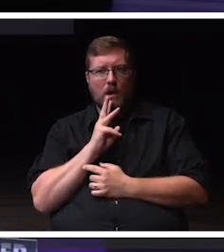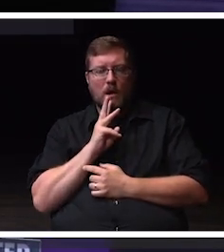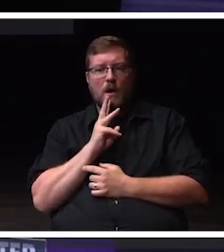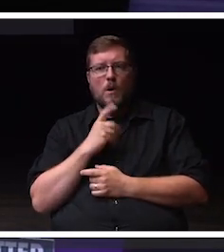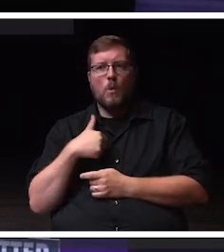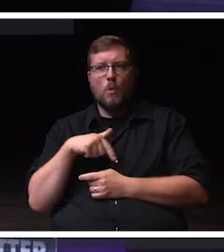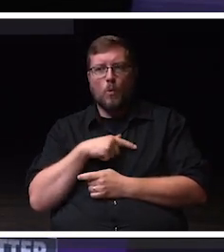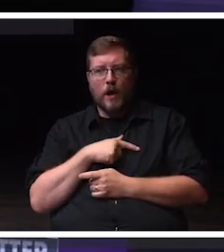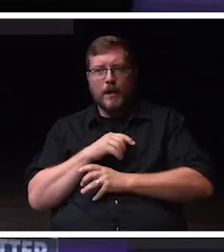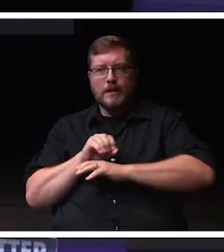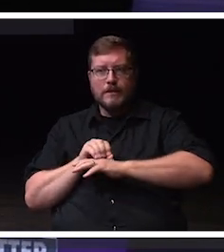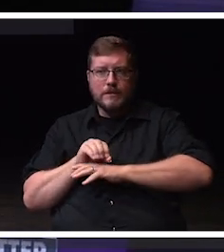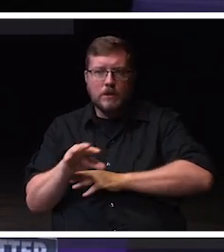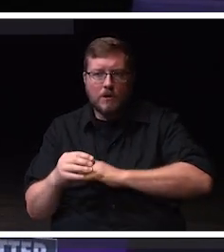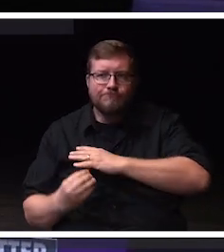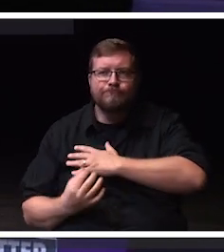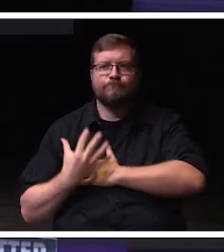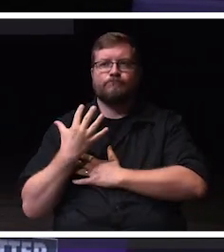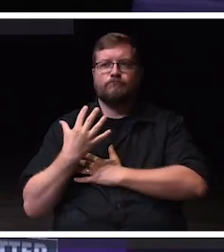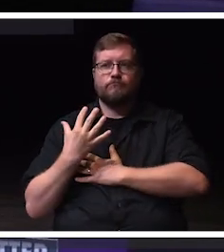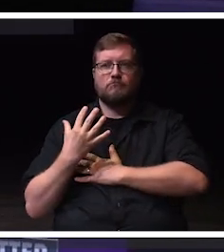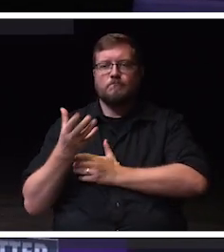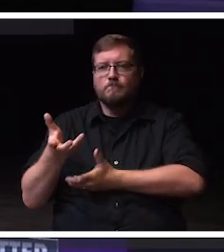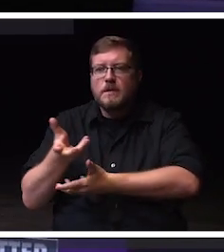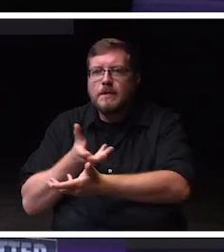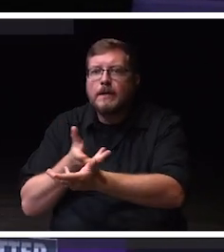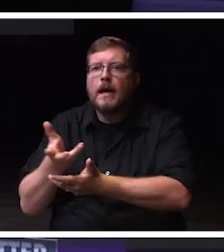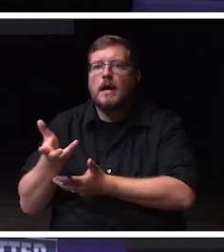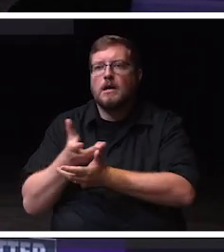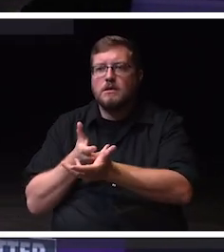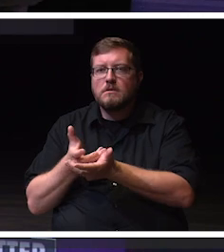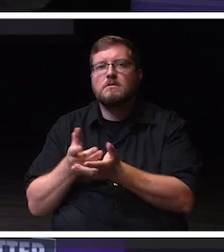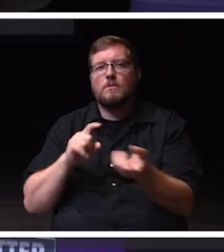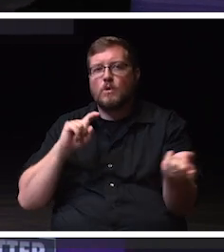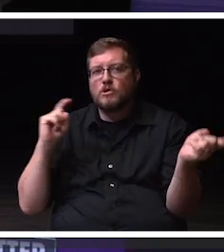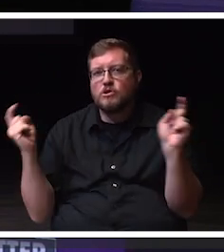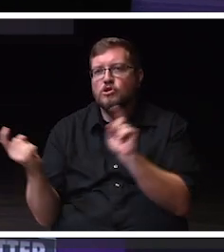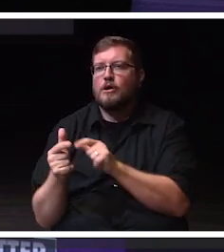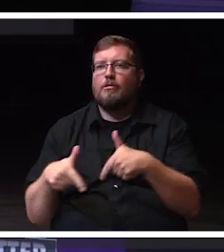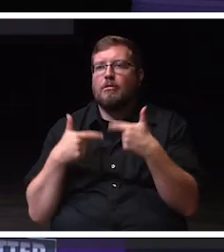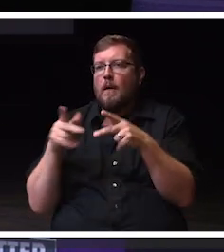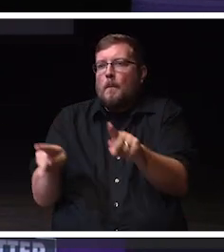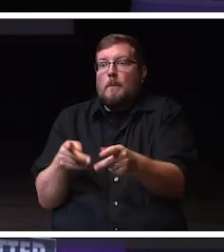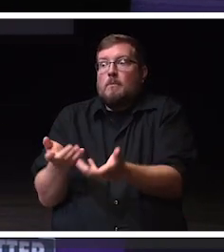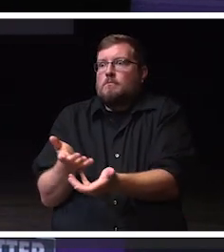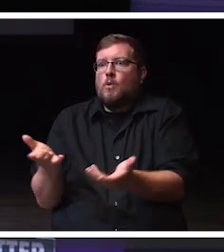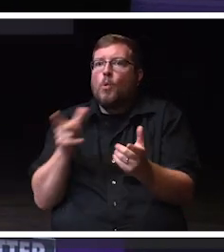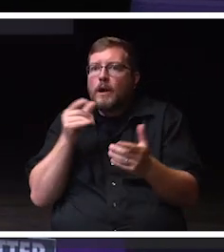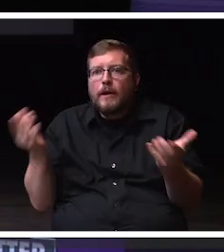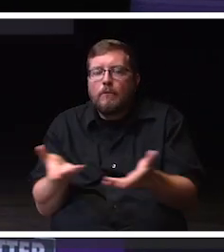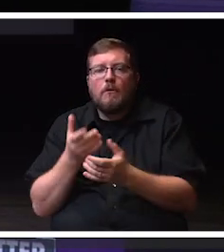and we transform lives every day. And so thank you for being a part of this incredible